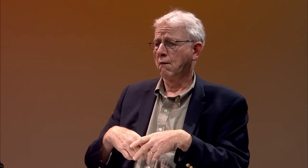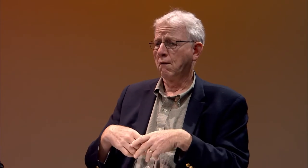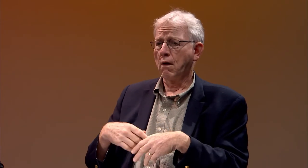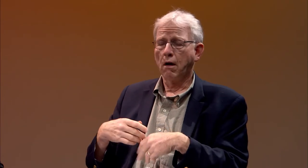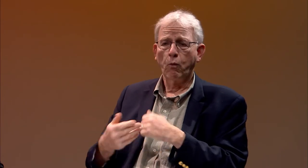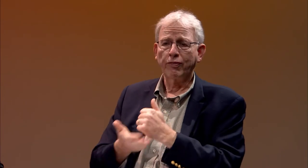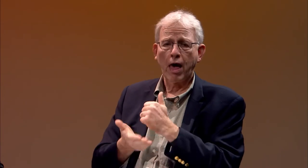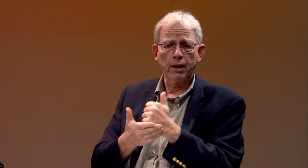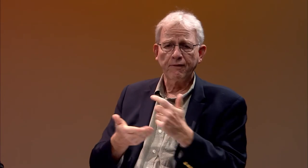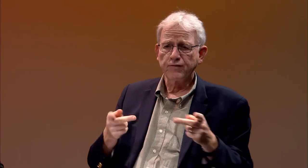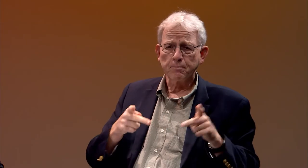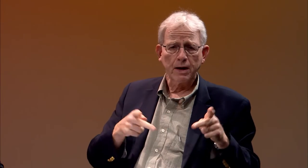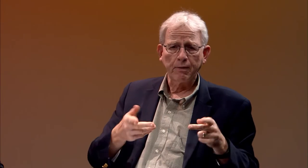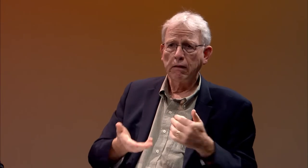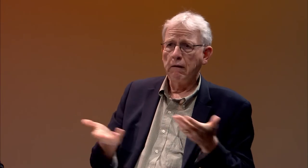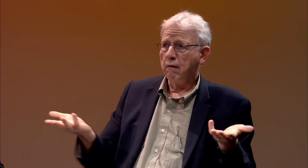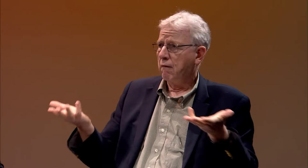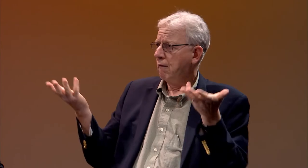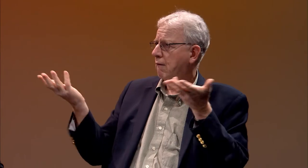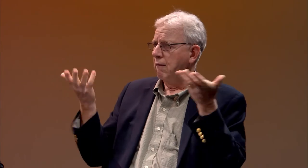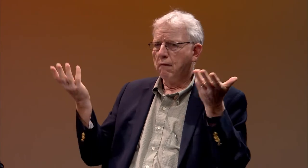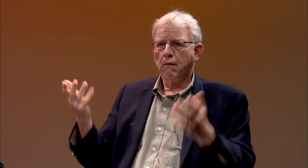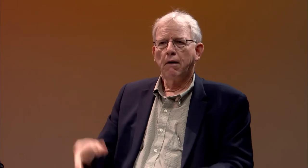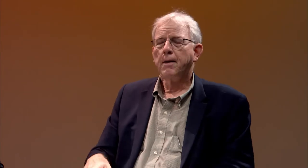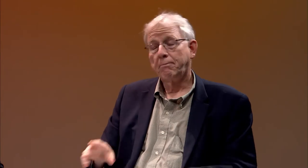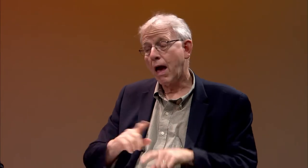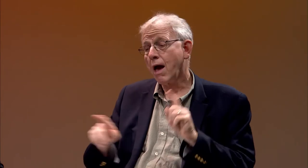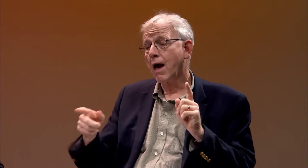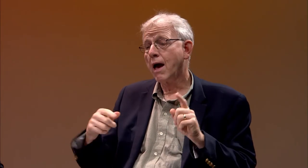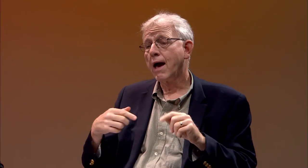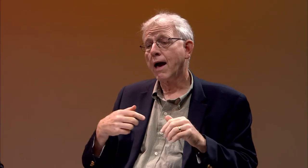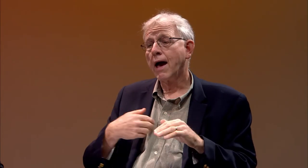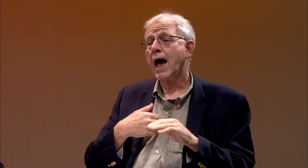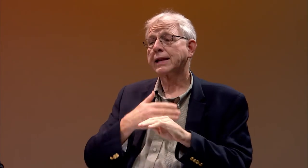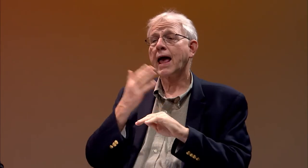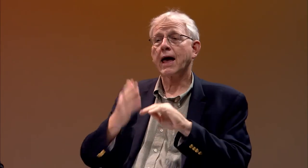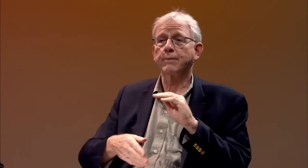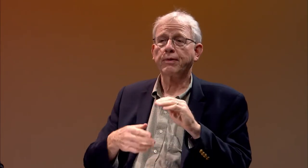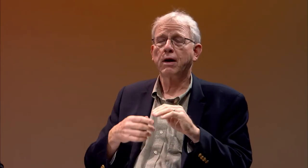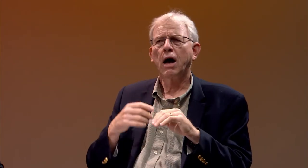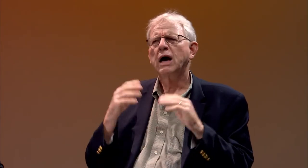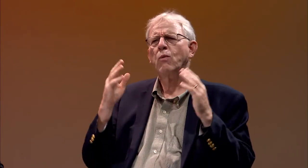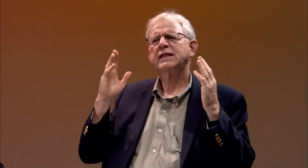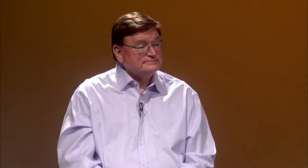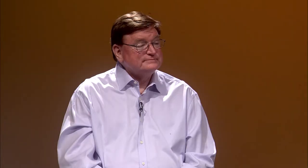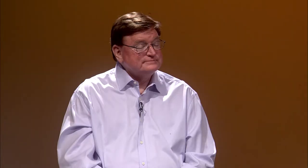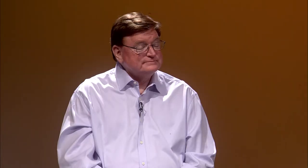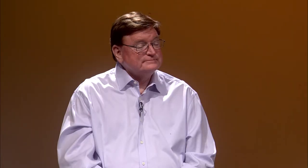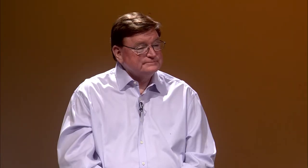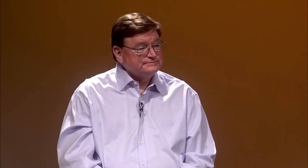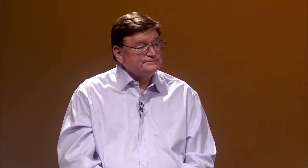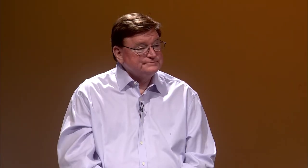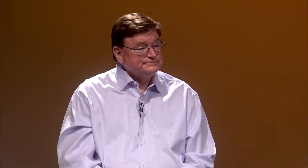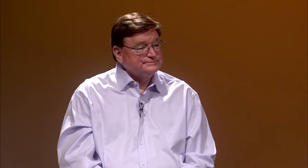No interpreters, no note-taking, no written notes, no help from anybody else.